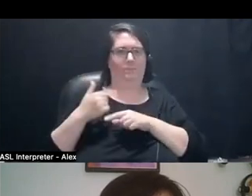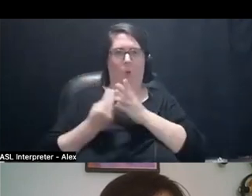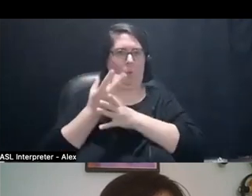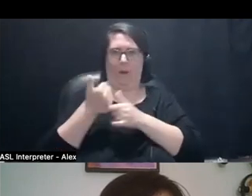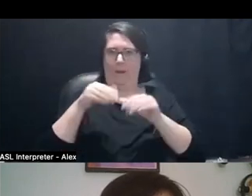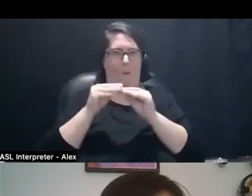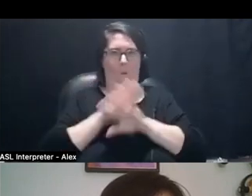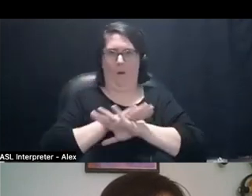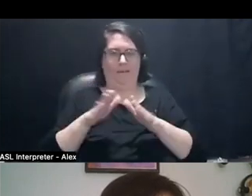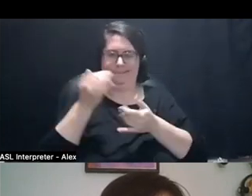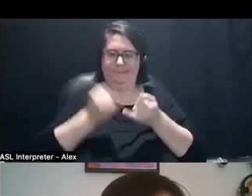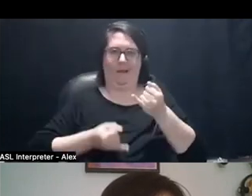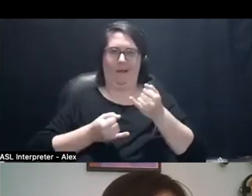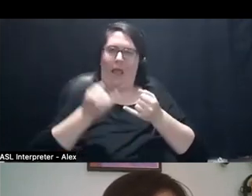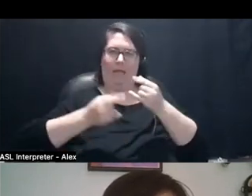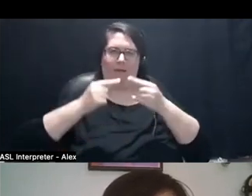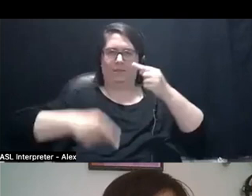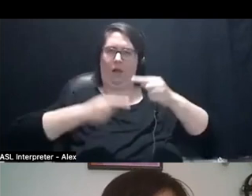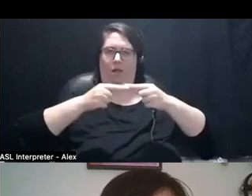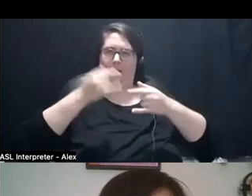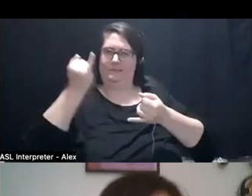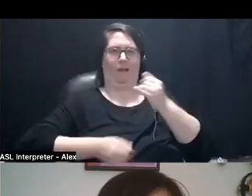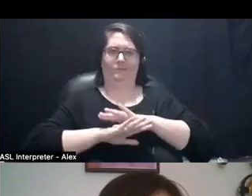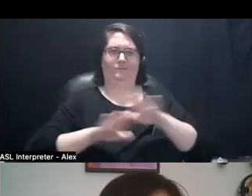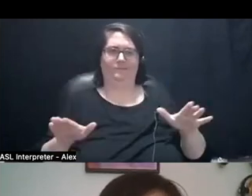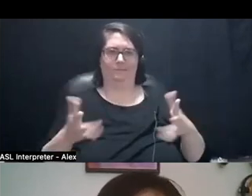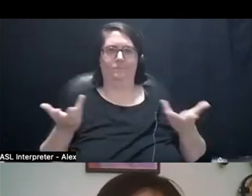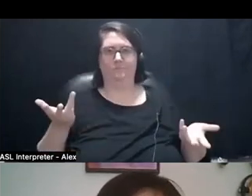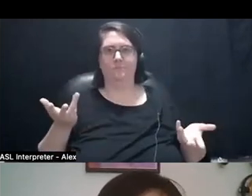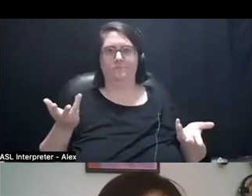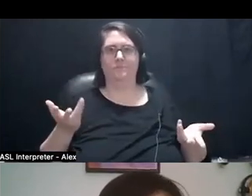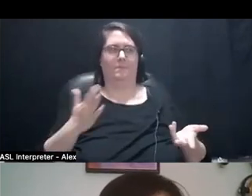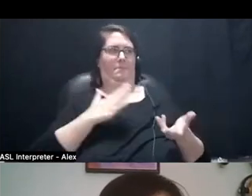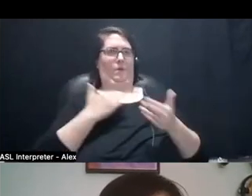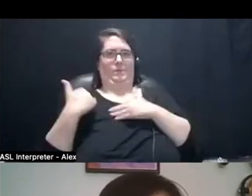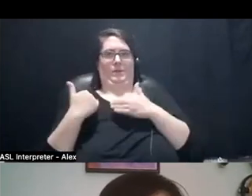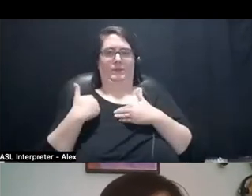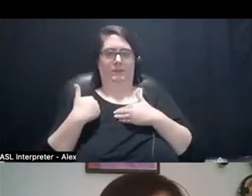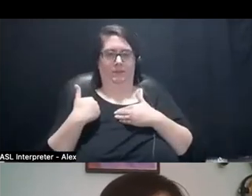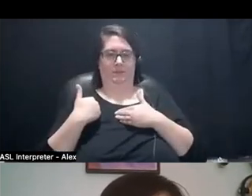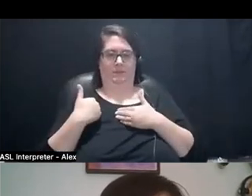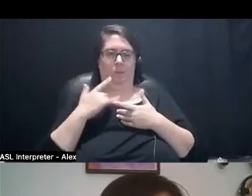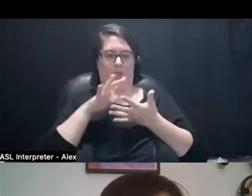So it's like kind of at the stage where it's gonna, it's seeded. Like you're also not supposed to let thing,